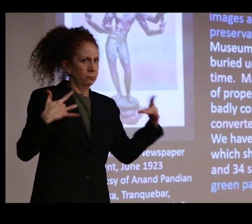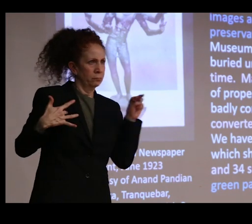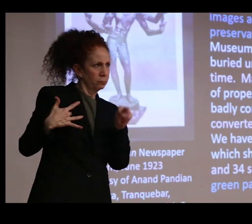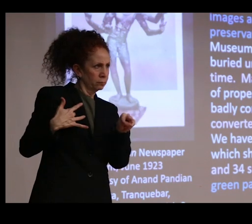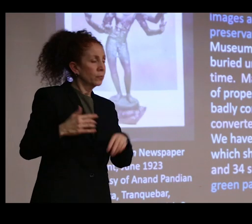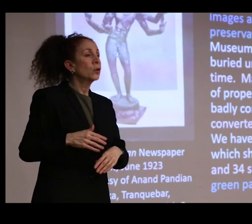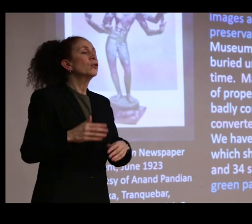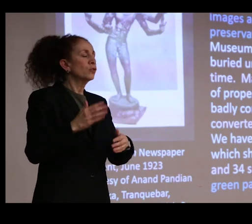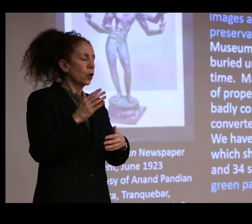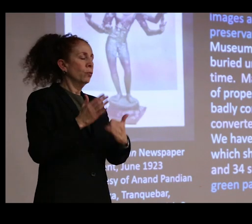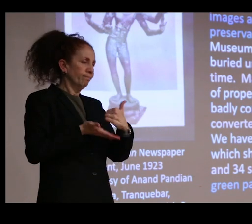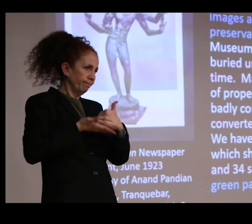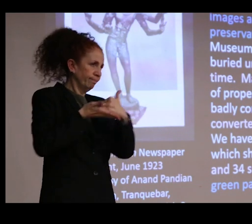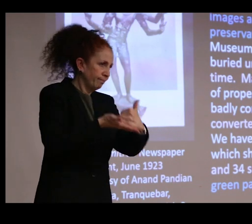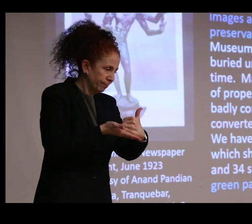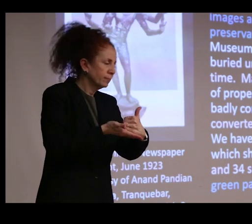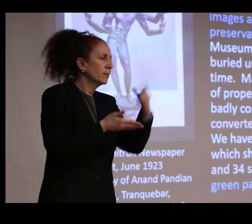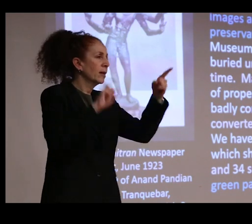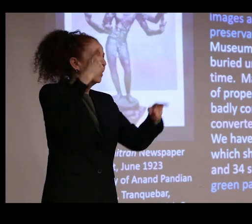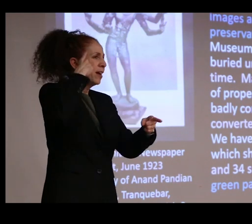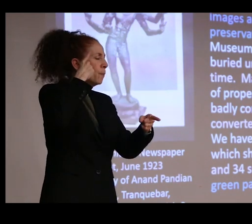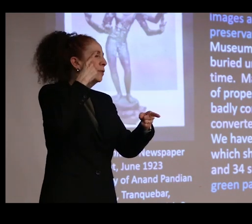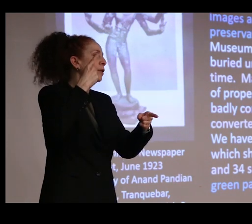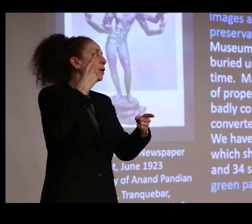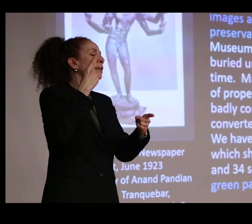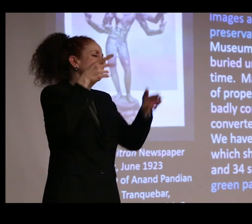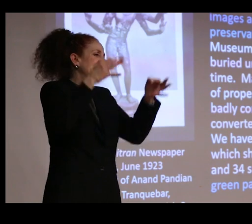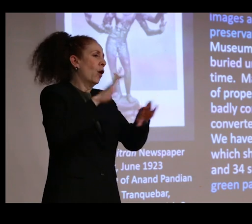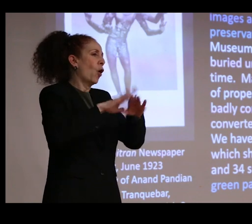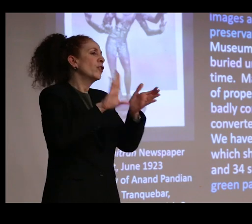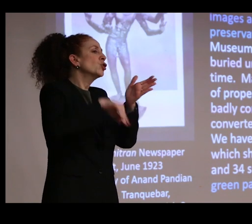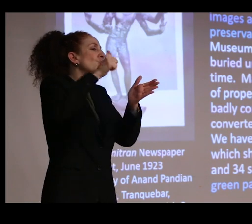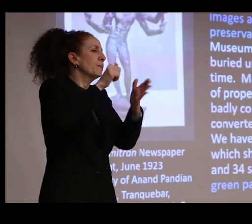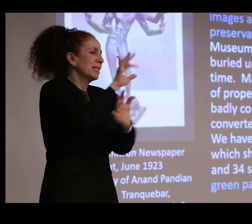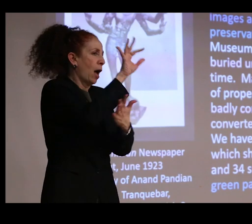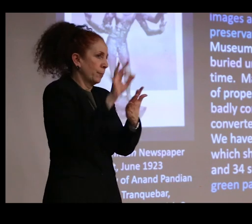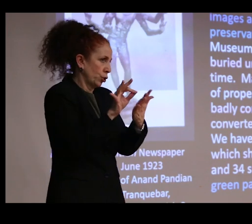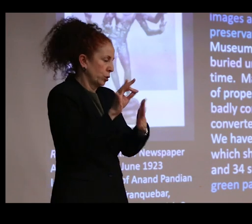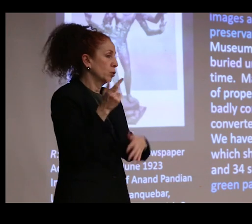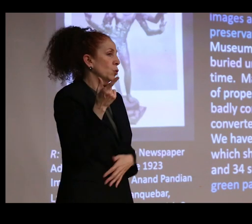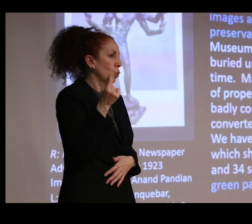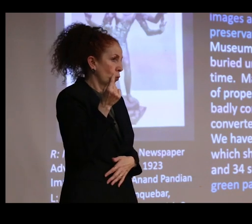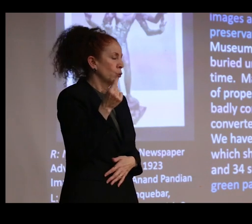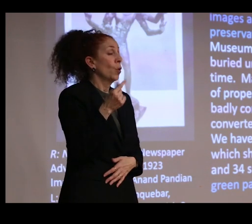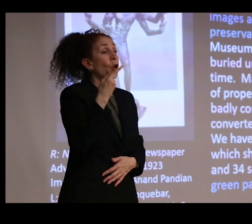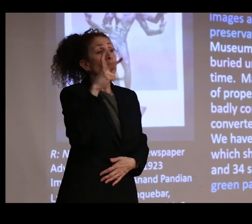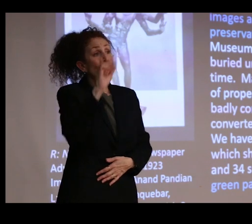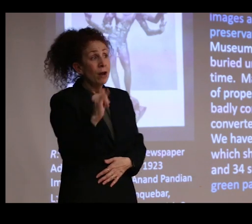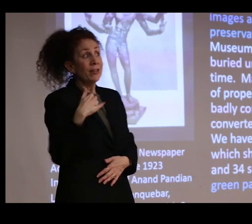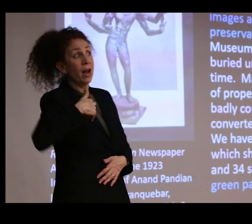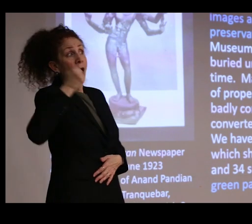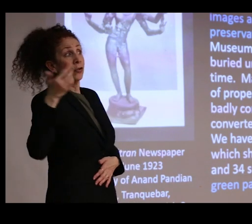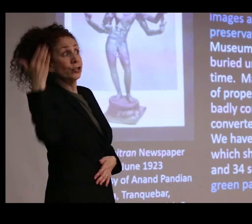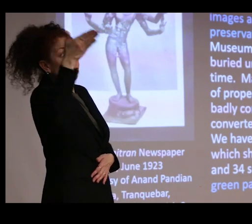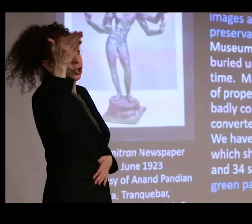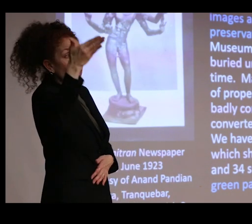the Madras government, of course, sought out the cheapest option, overruling Gravely and others who insisted on some kind of scientific treatment